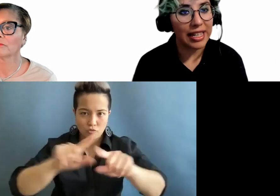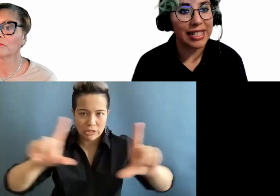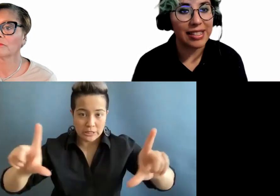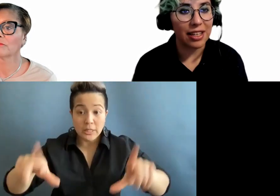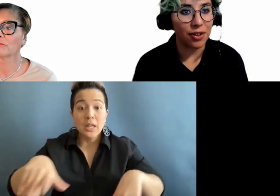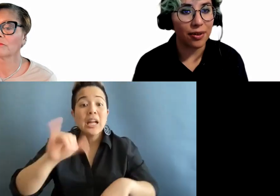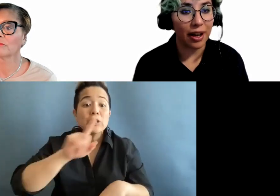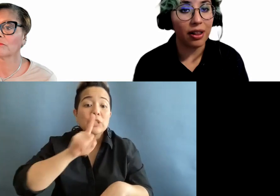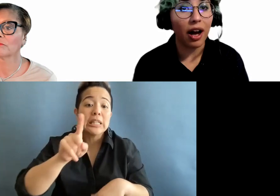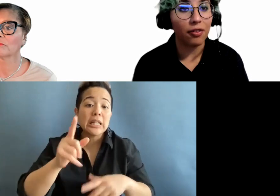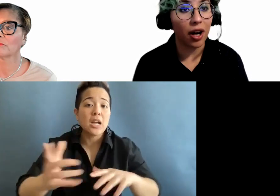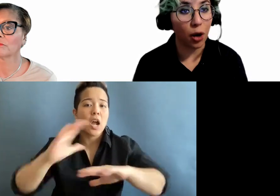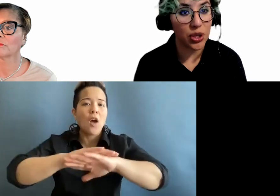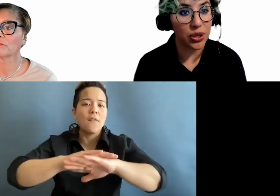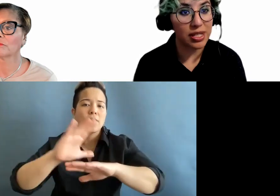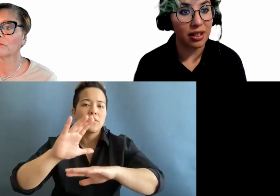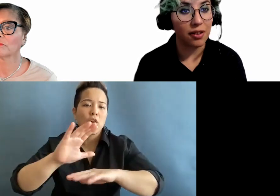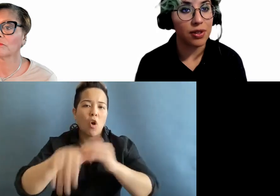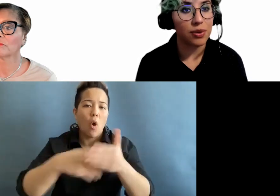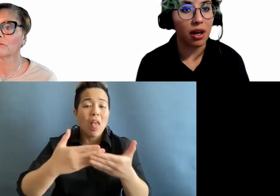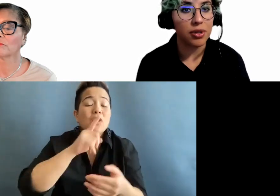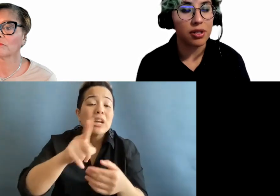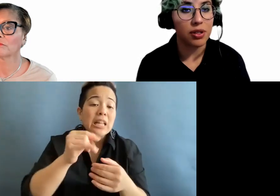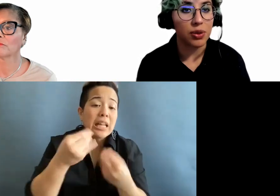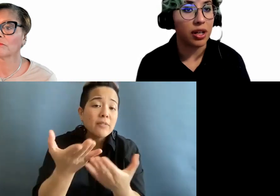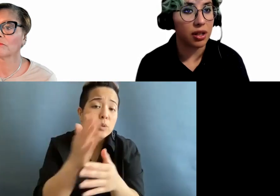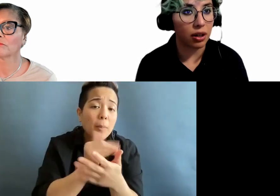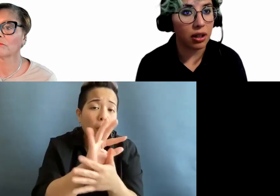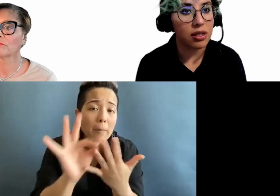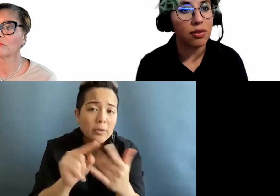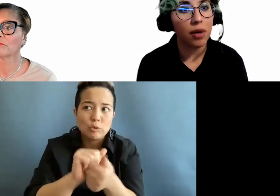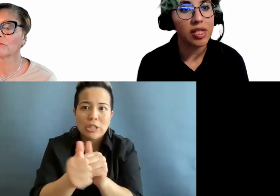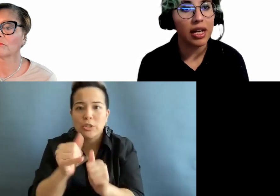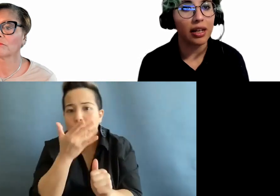It does give you a lot of options. It gives you the options to change the colors of the website,